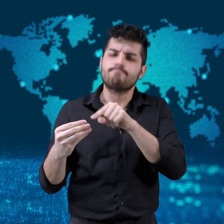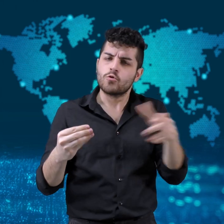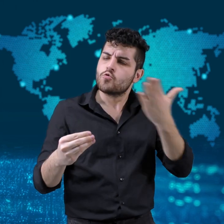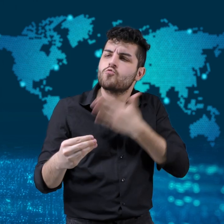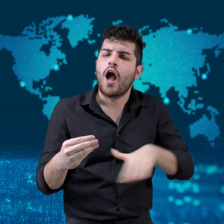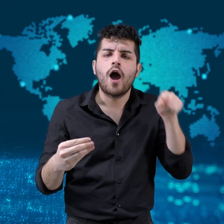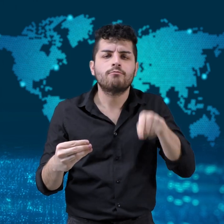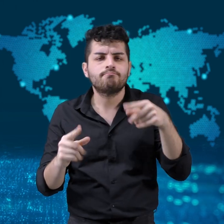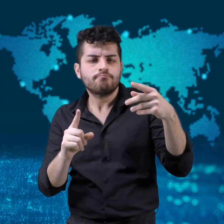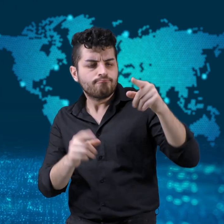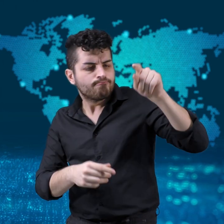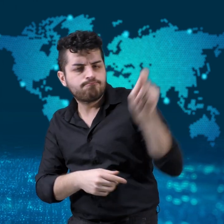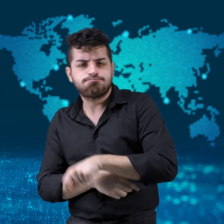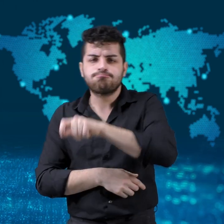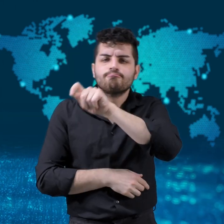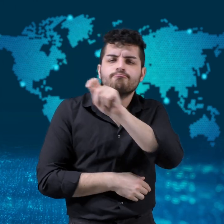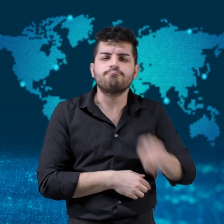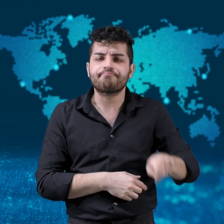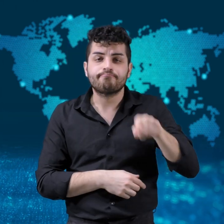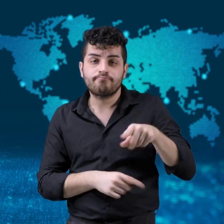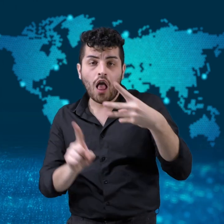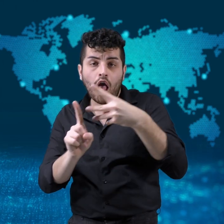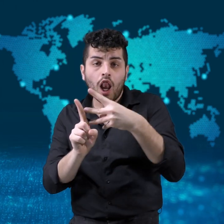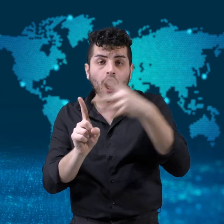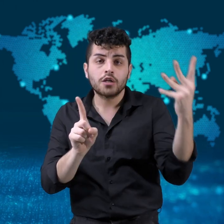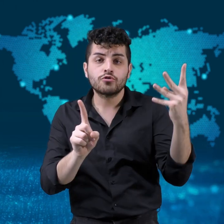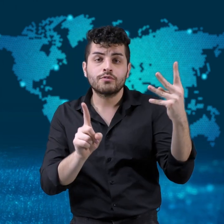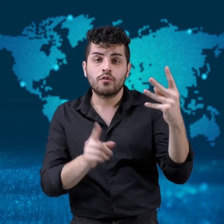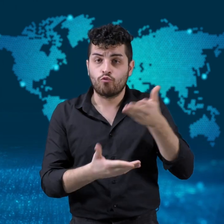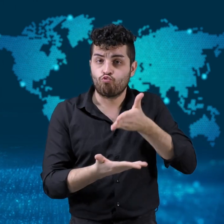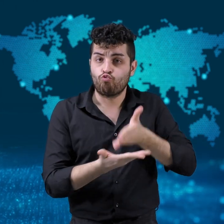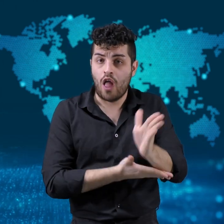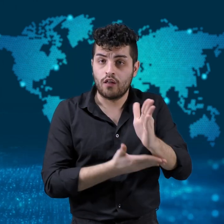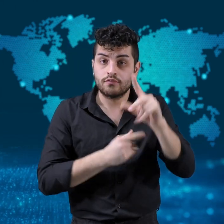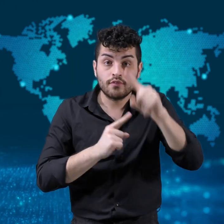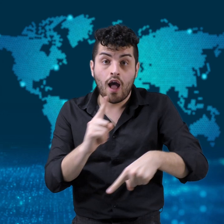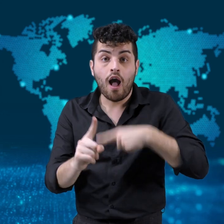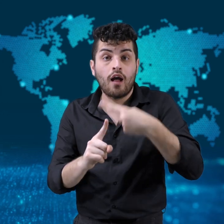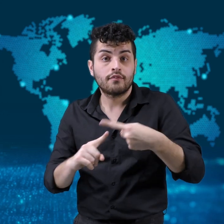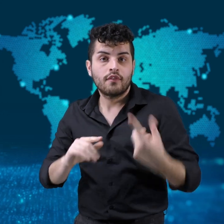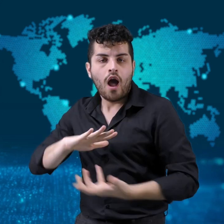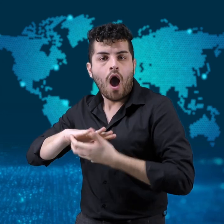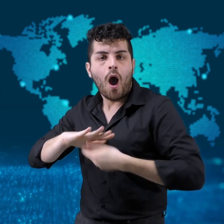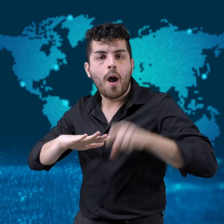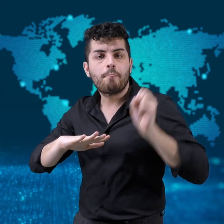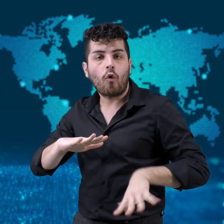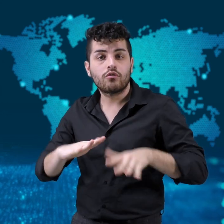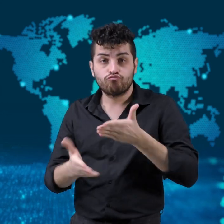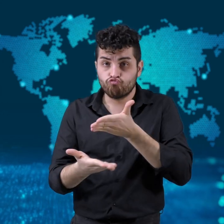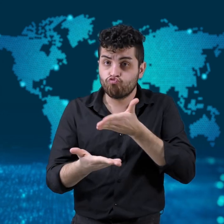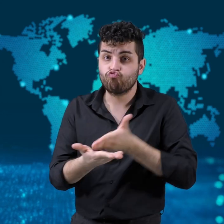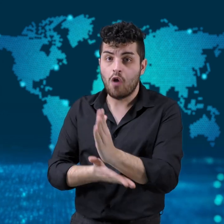pledging to abolish LGBT rights and abortion rights.